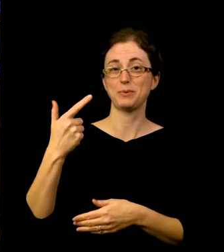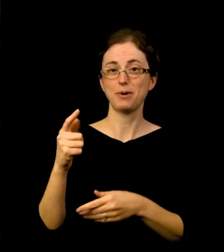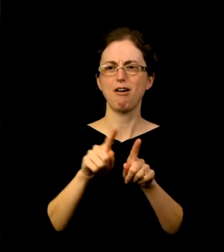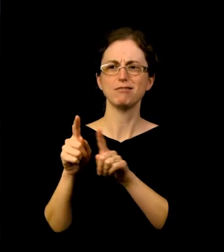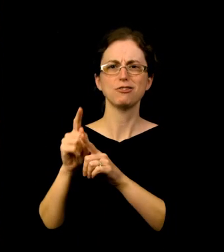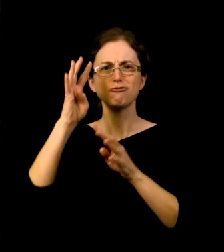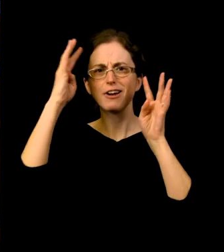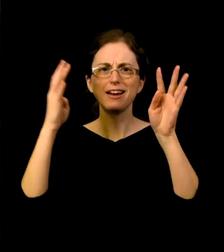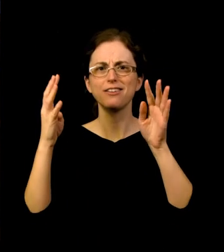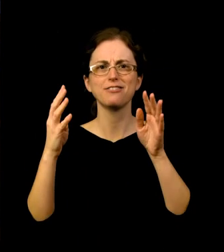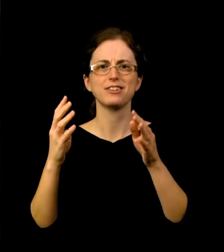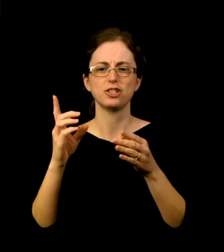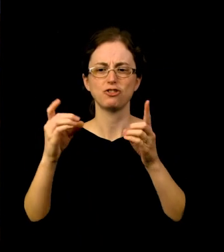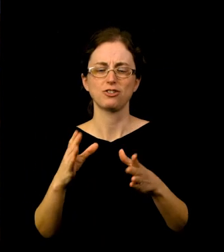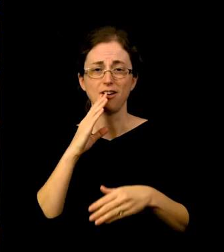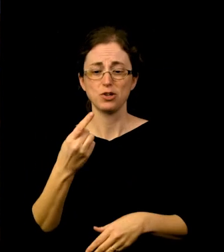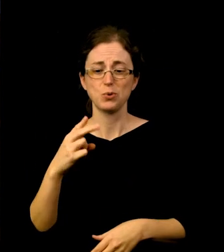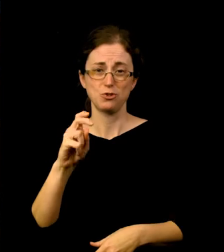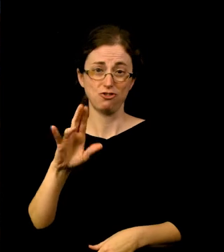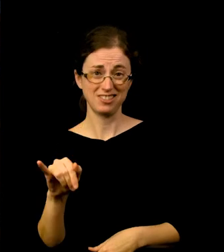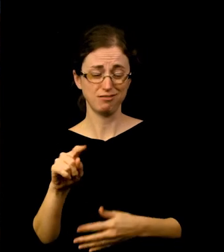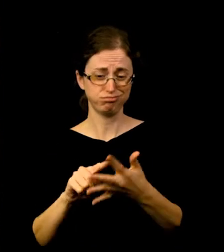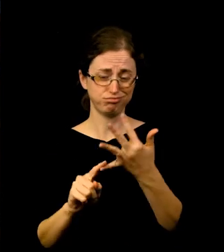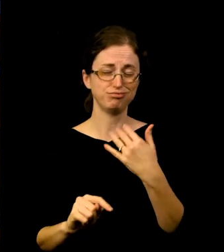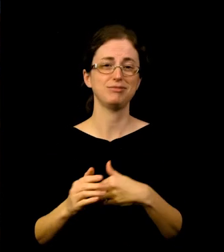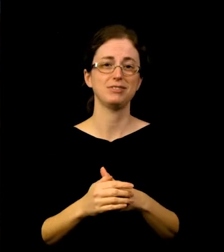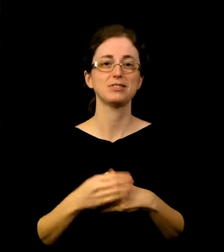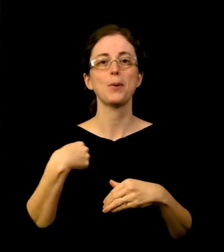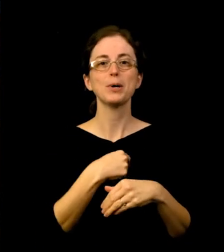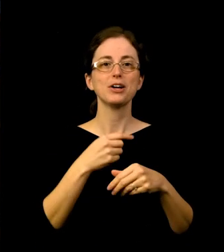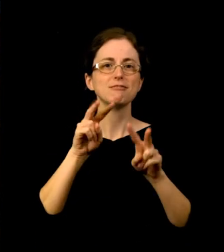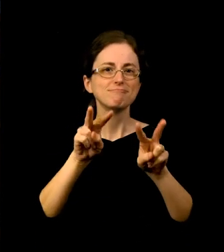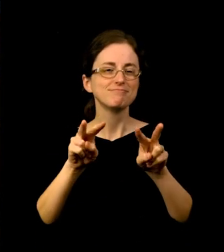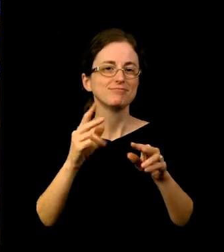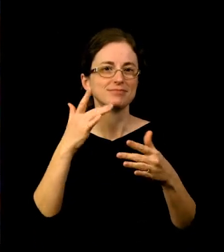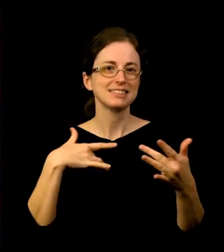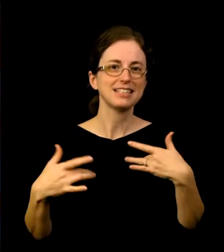for you, our members, to experience this year’s show and will be revealing this year’s honorees very soon.